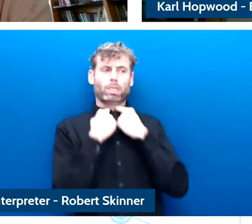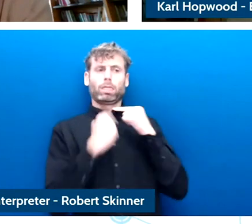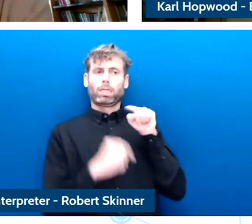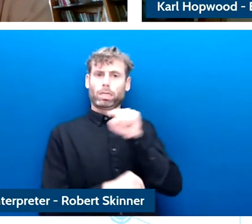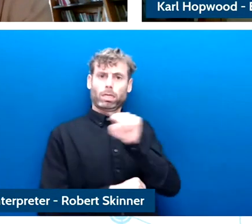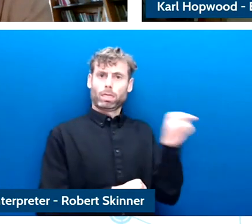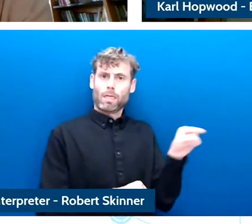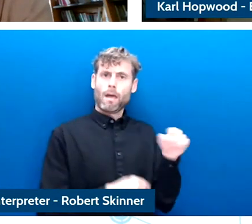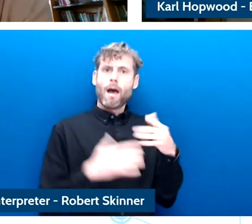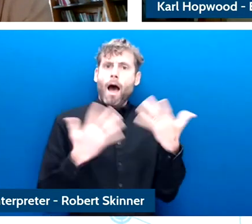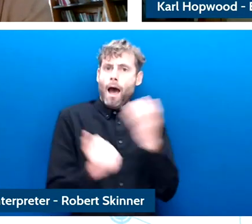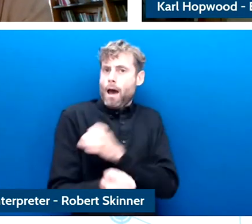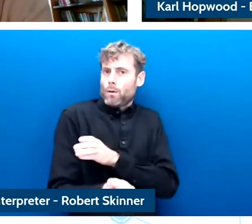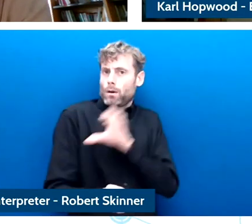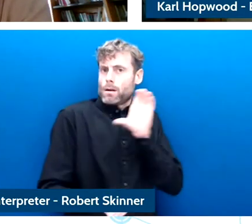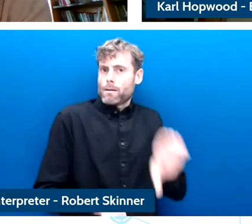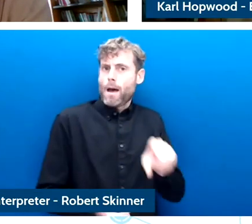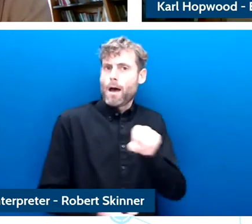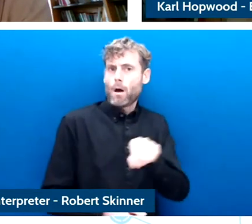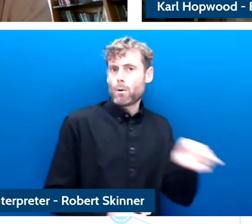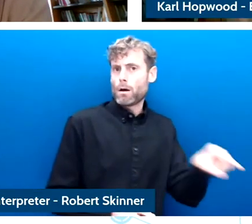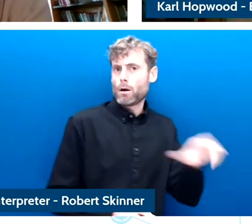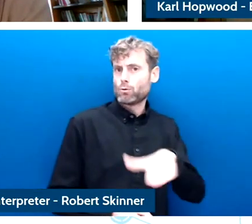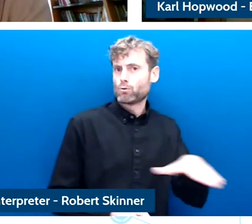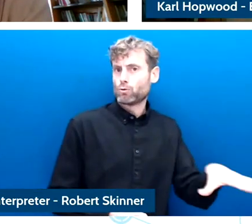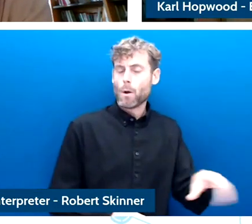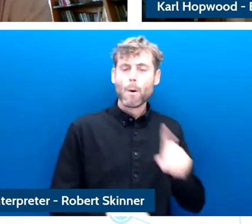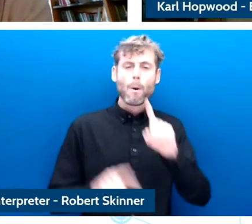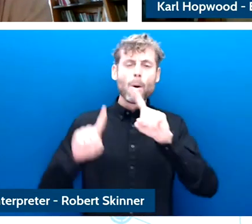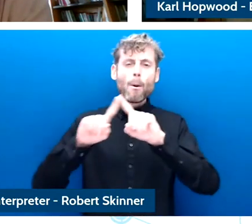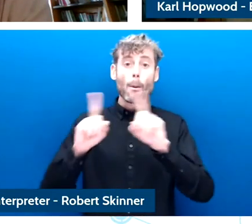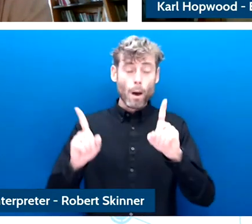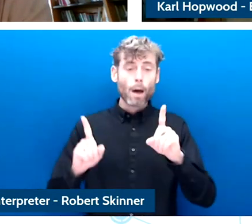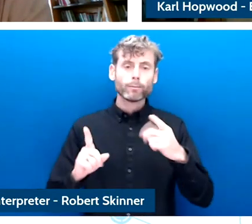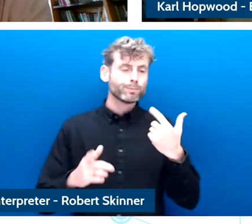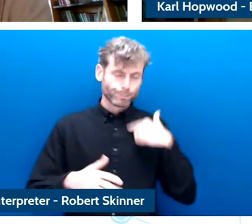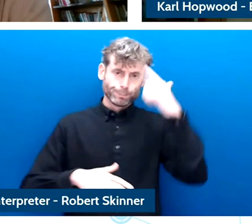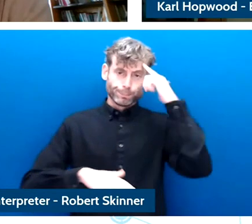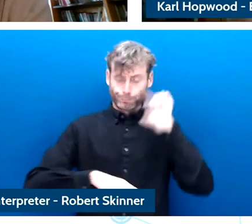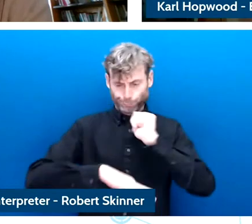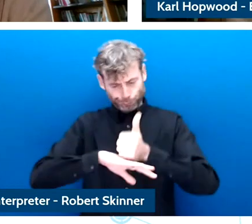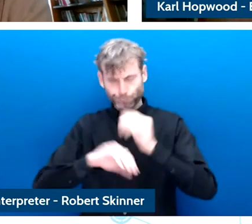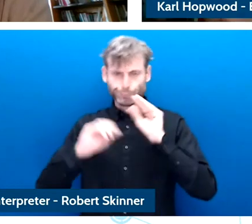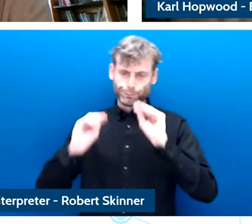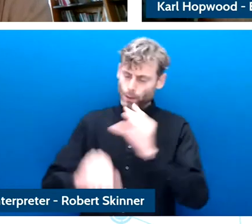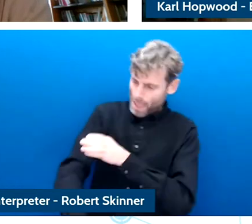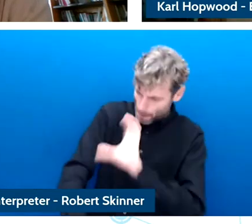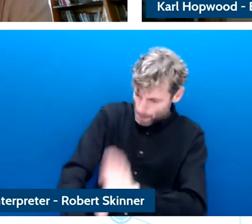what do we do about children and young people who don't have those new parents